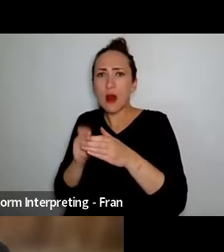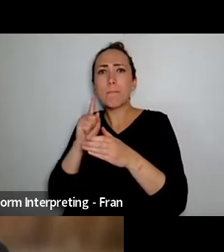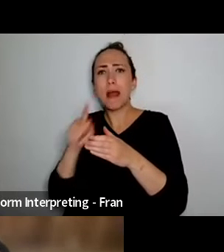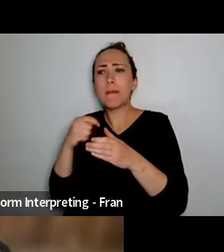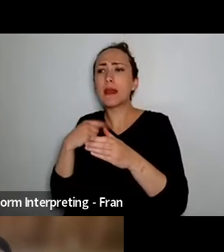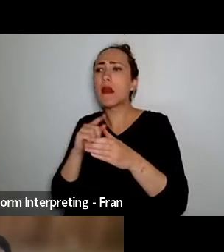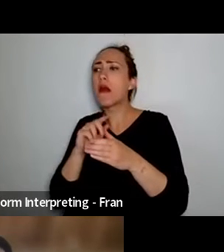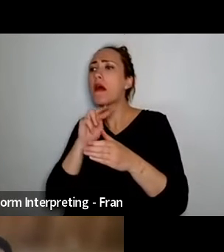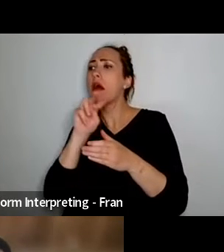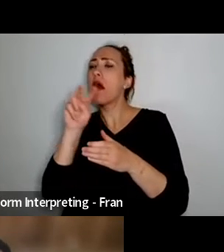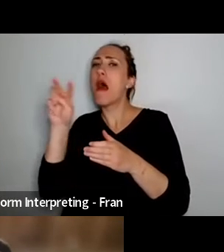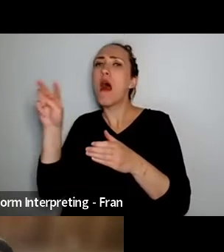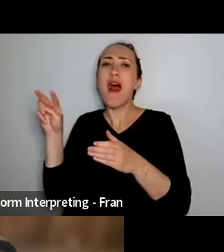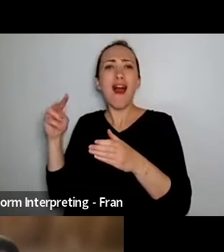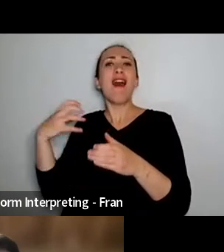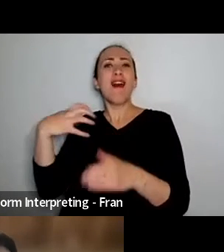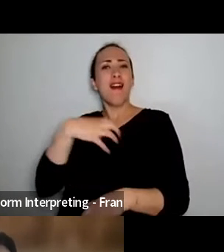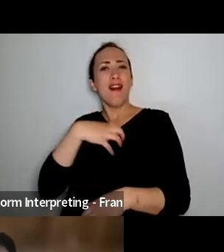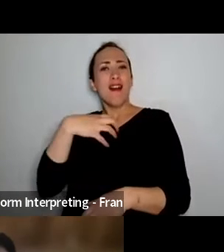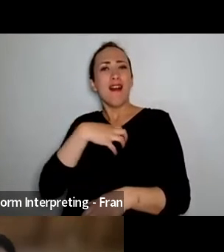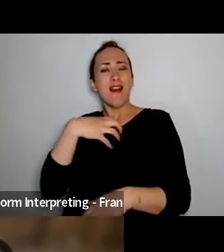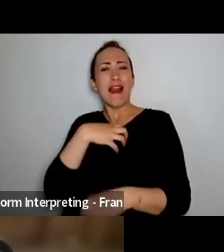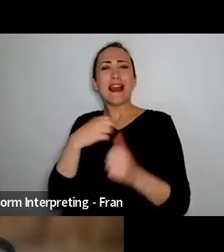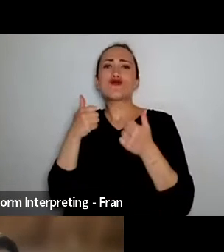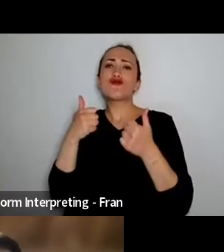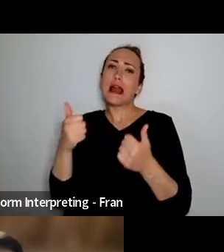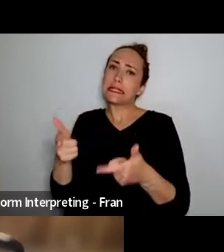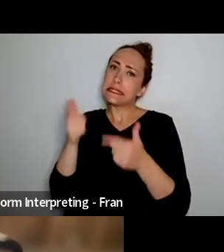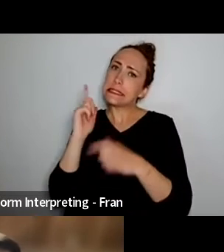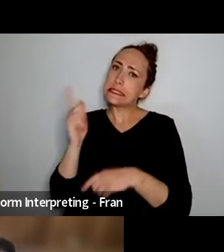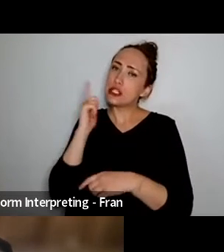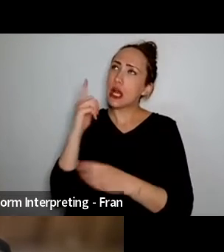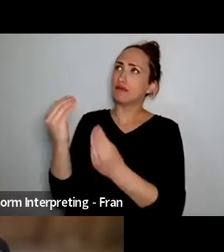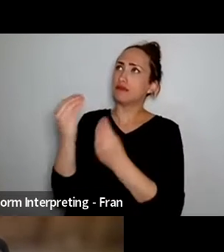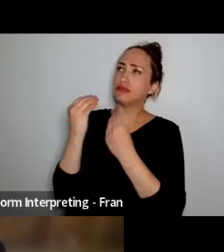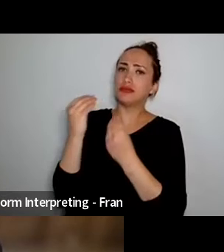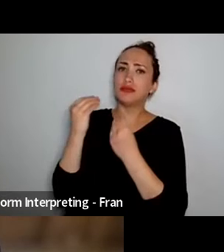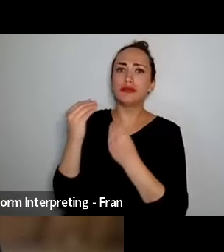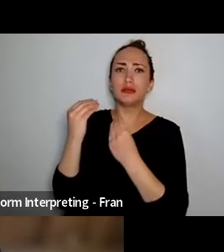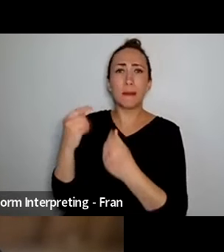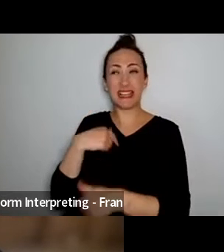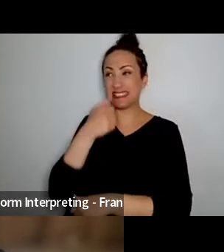people who identified that there was talent uh even way back then when I was six years old and